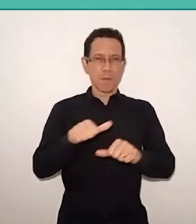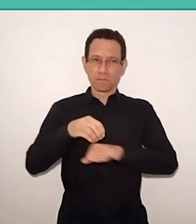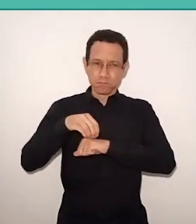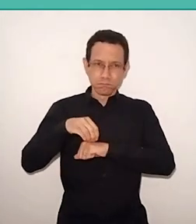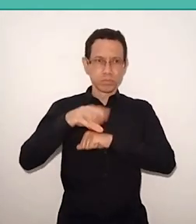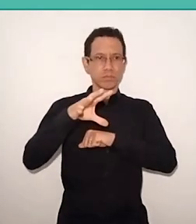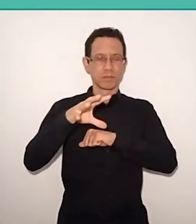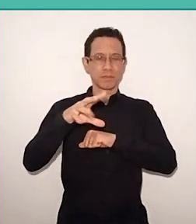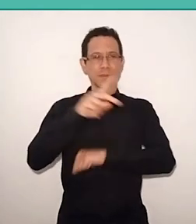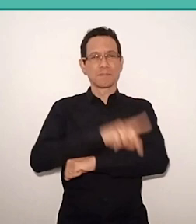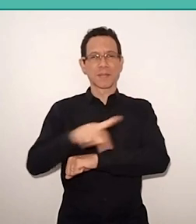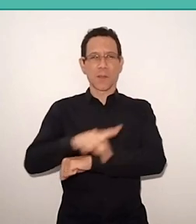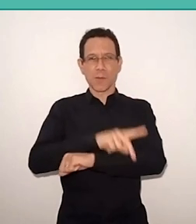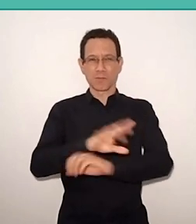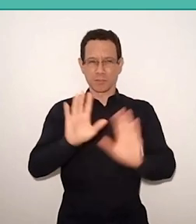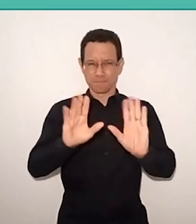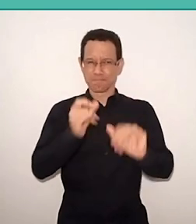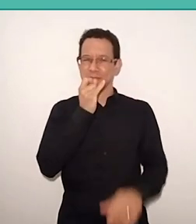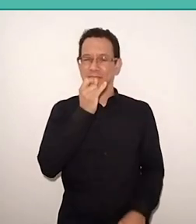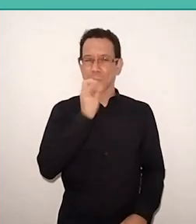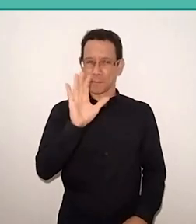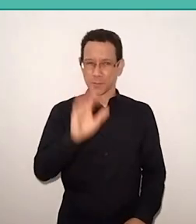I'll give you an example, let me take it.